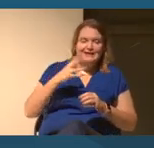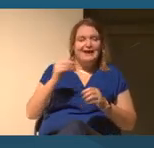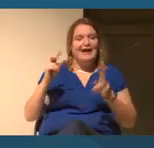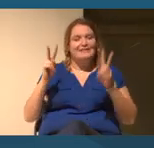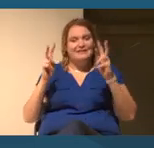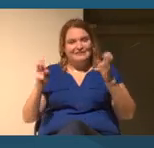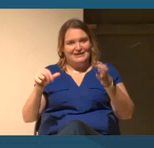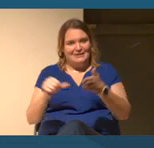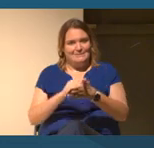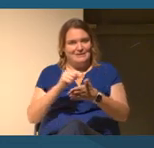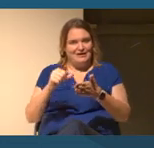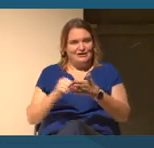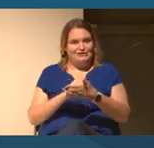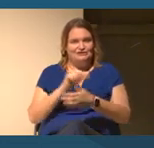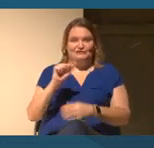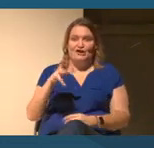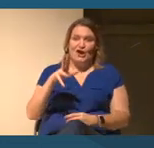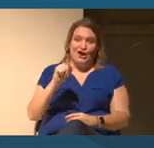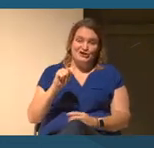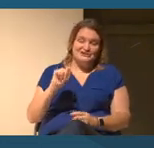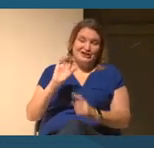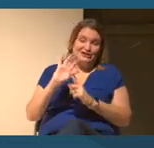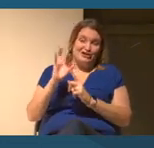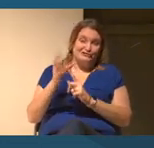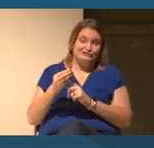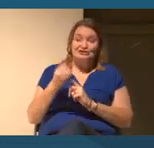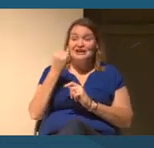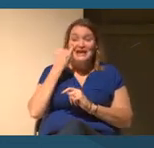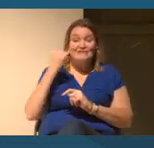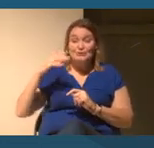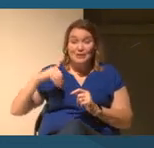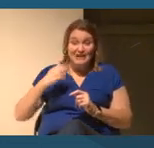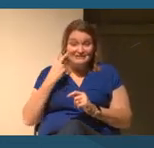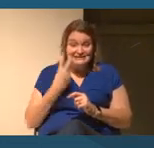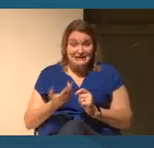which we hope if you've never visited before, it will become a new favourite destination.